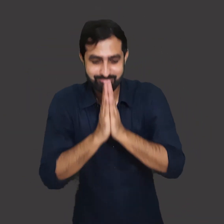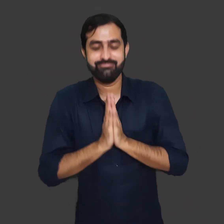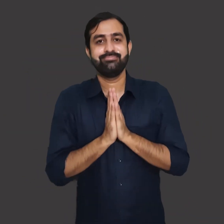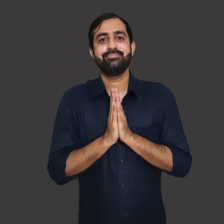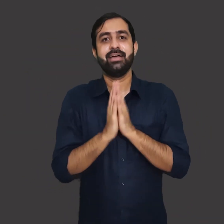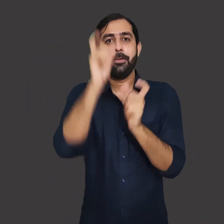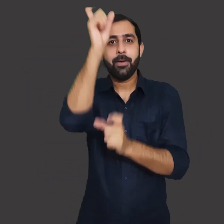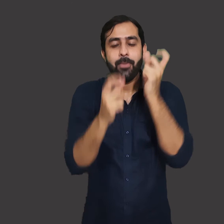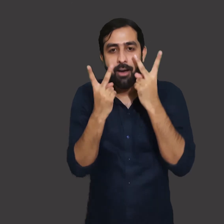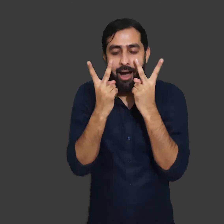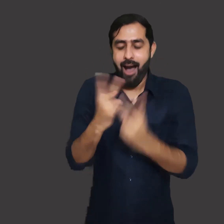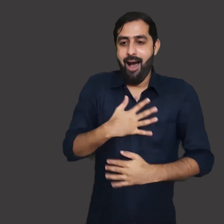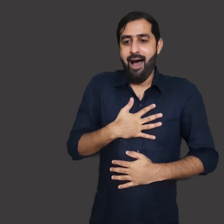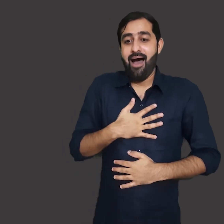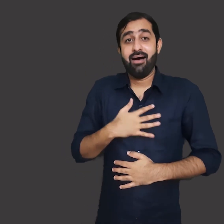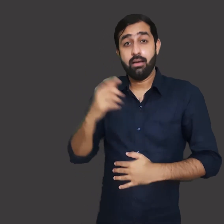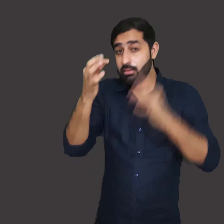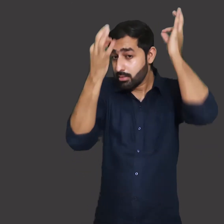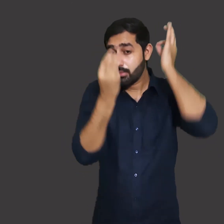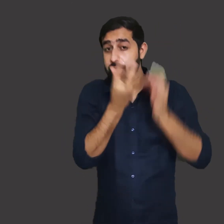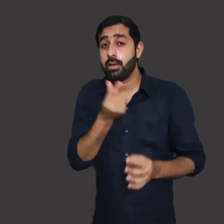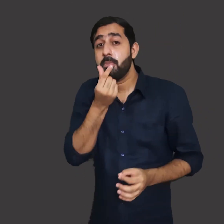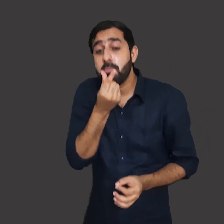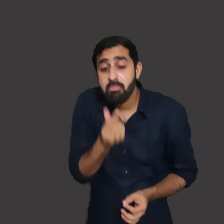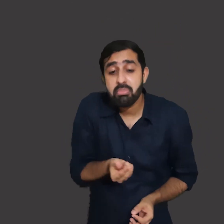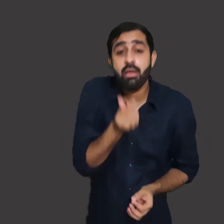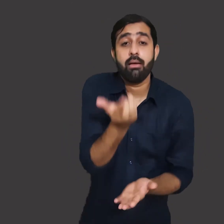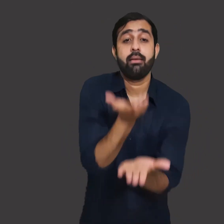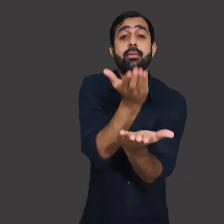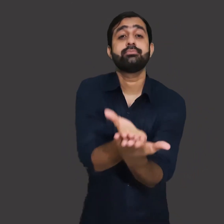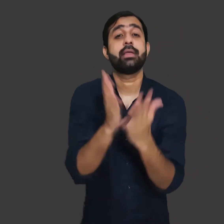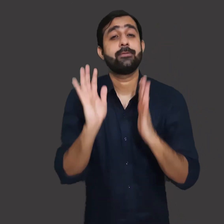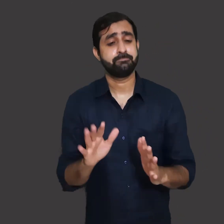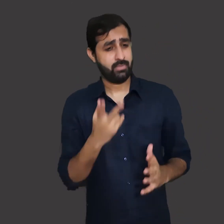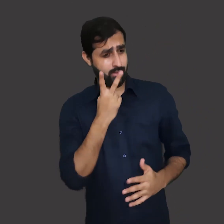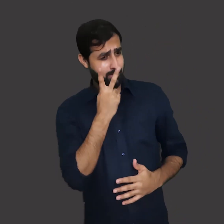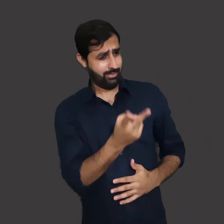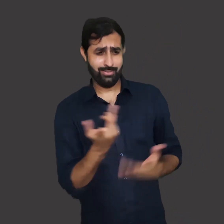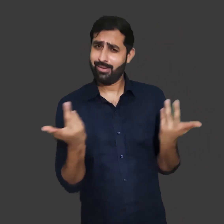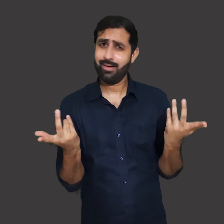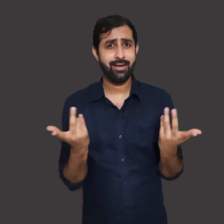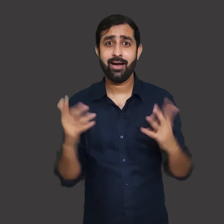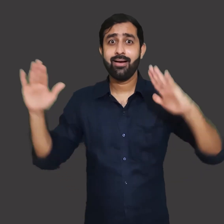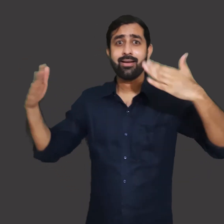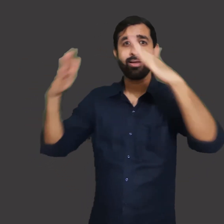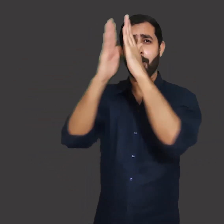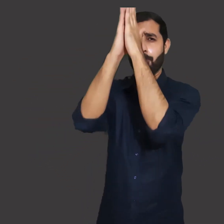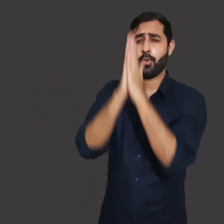everyone was very happy. During the inauguration Pandit Jawaharlal Nehru said